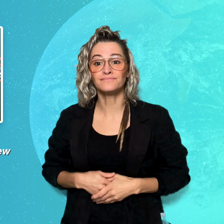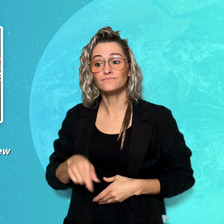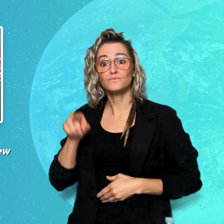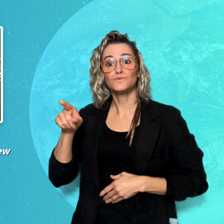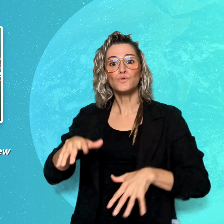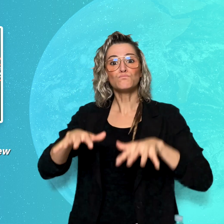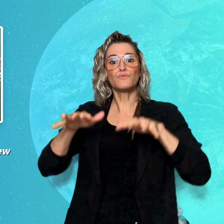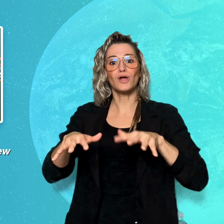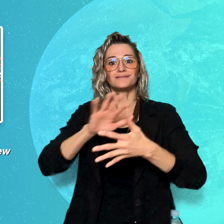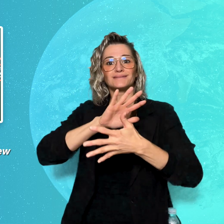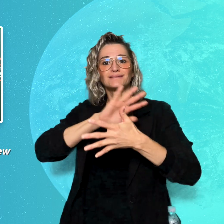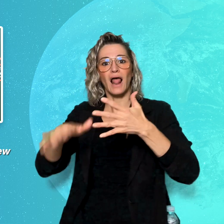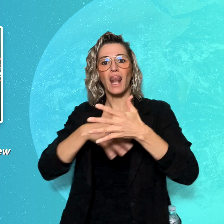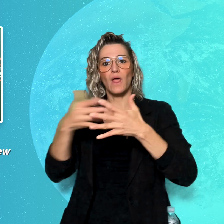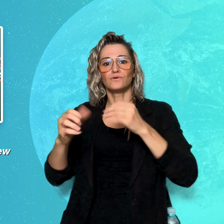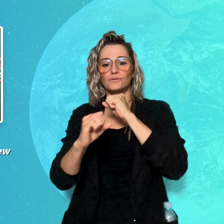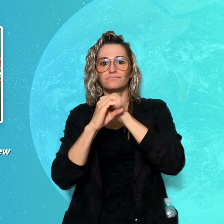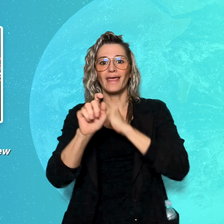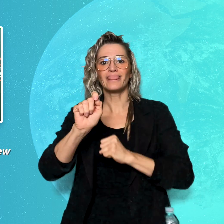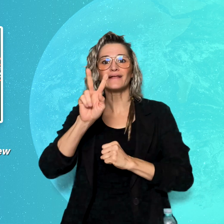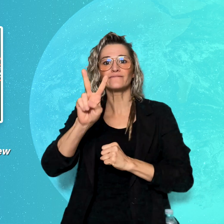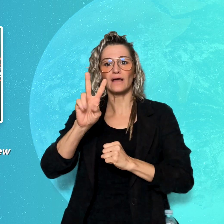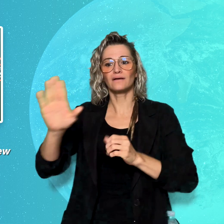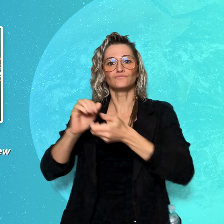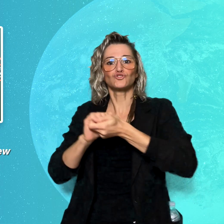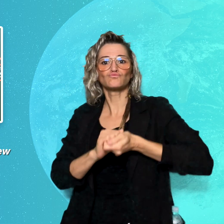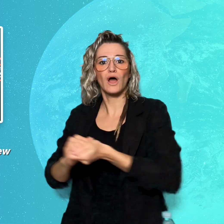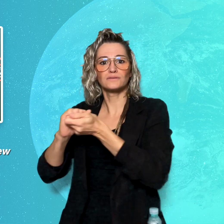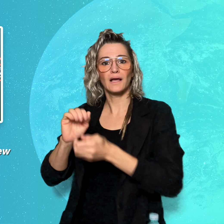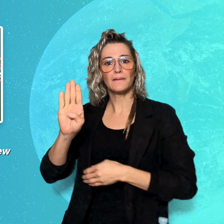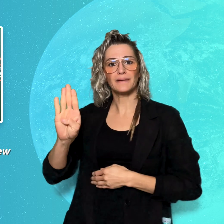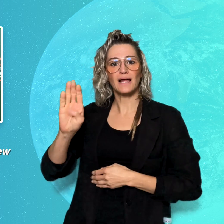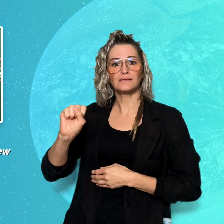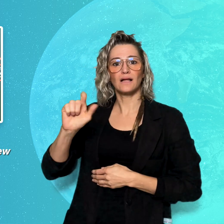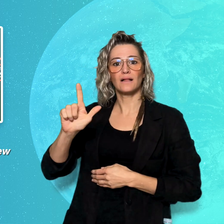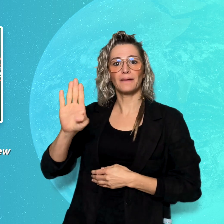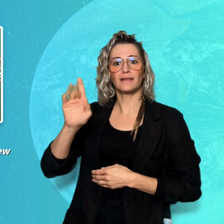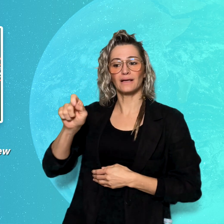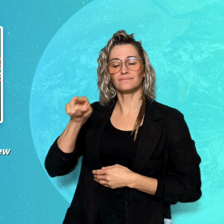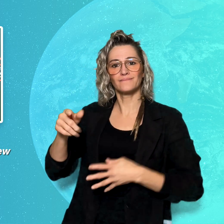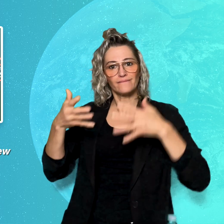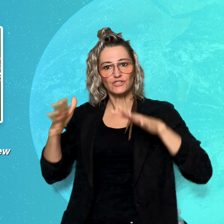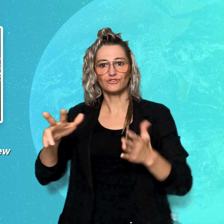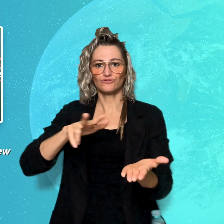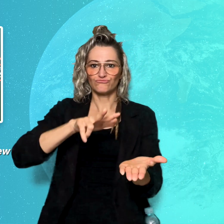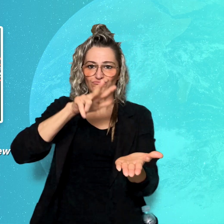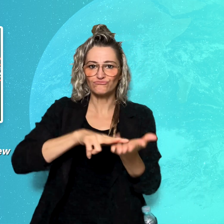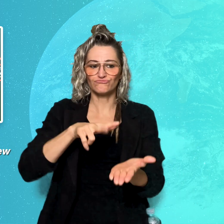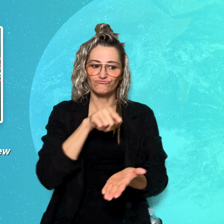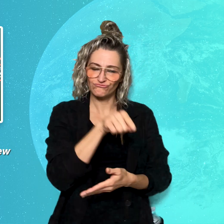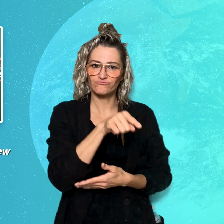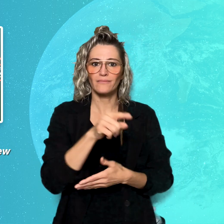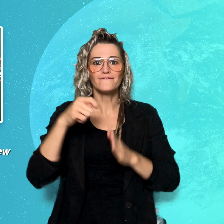authorized by the British Sign Language Broadcasting Trust (BSLBT)